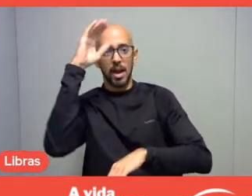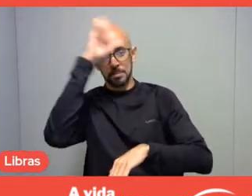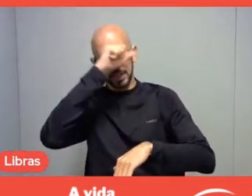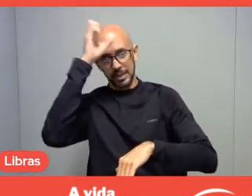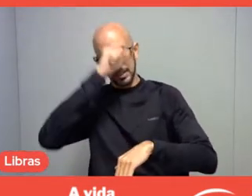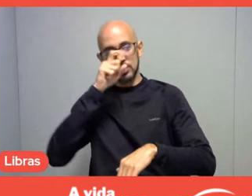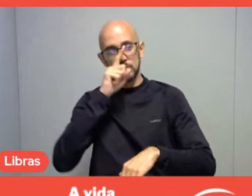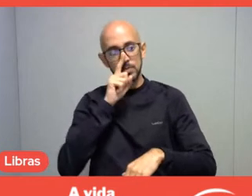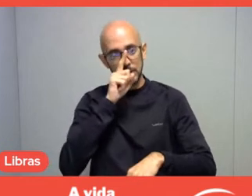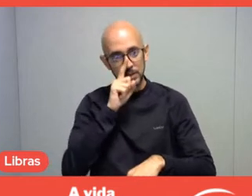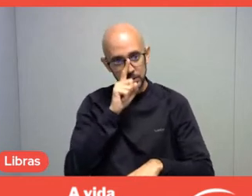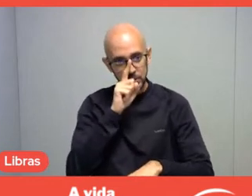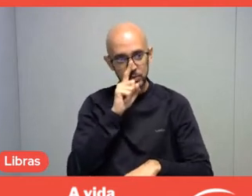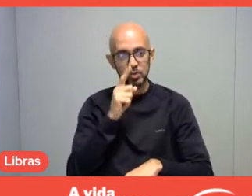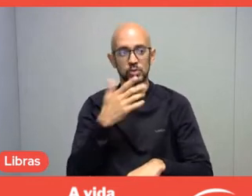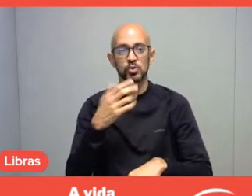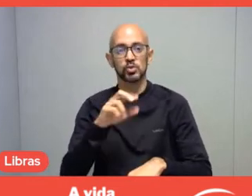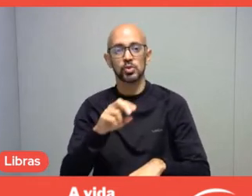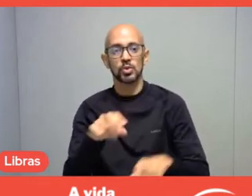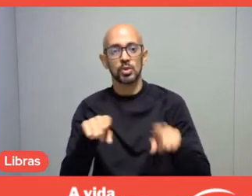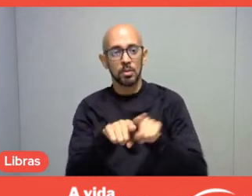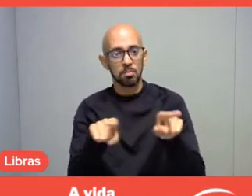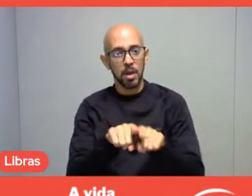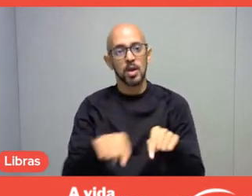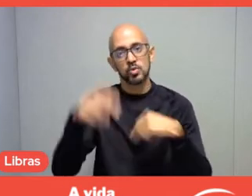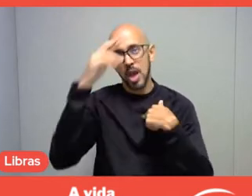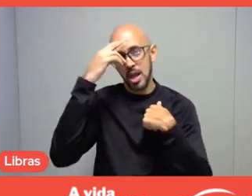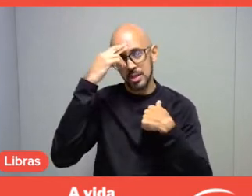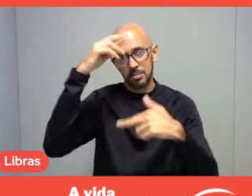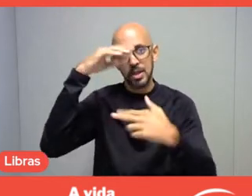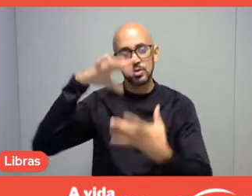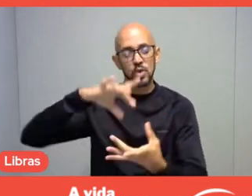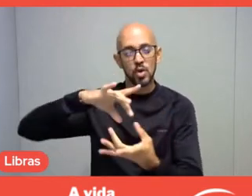they will learn about respecting the forest spirits and so on.